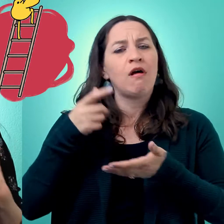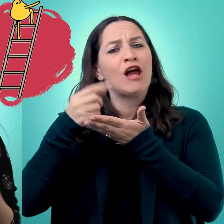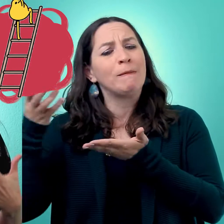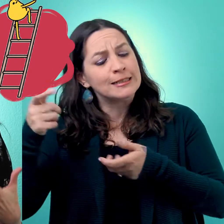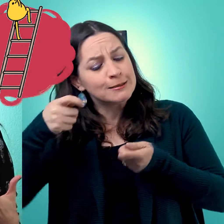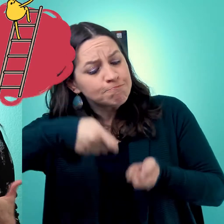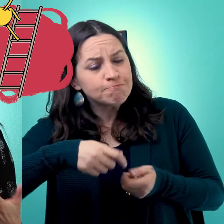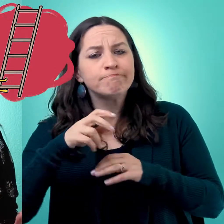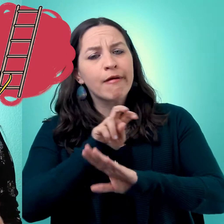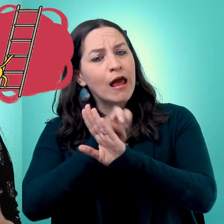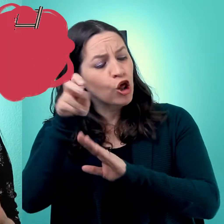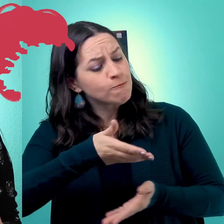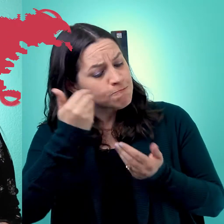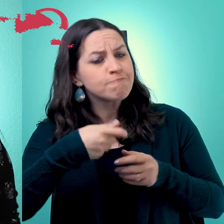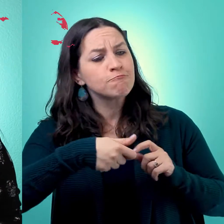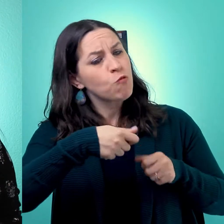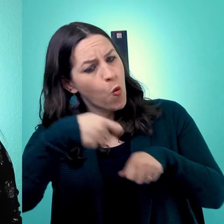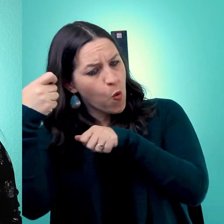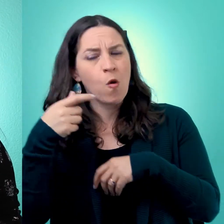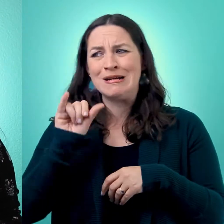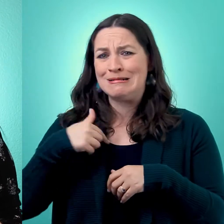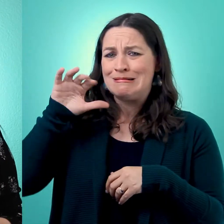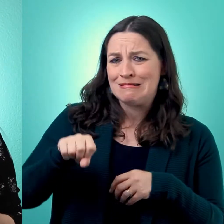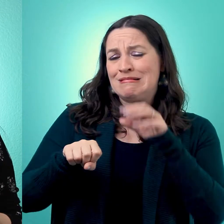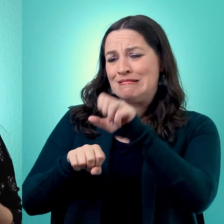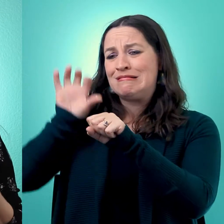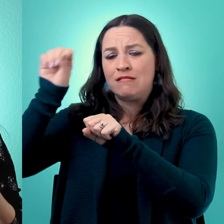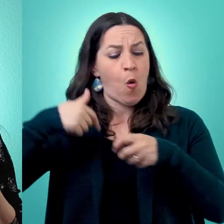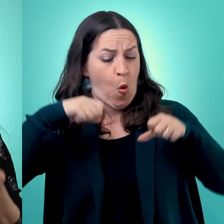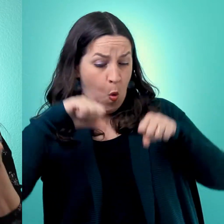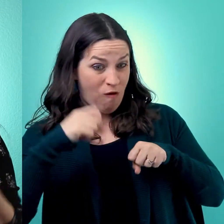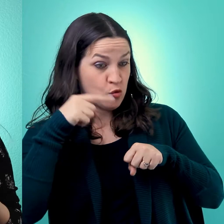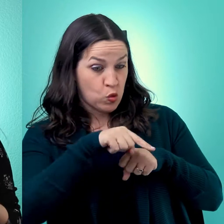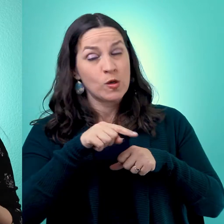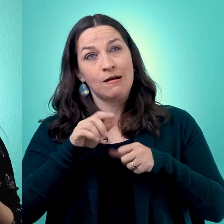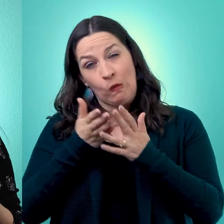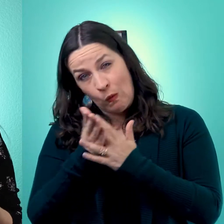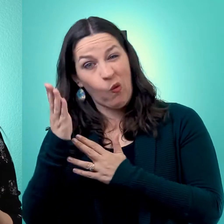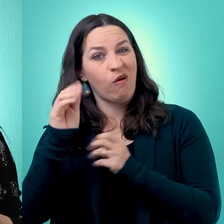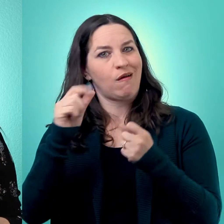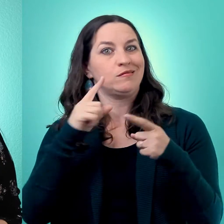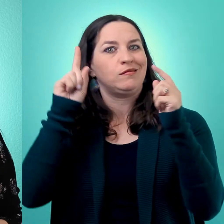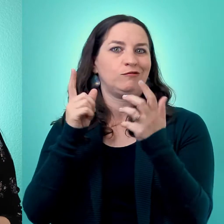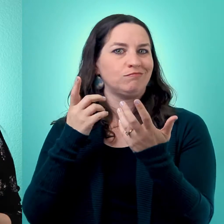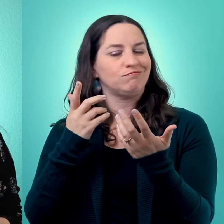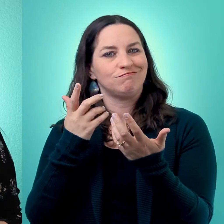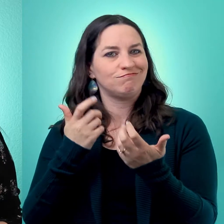whatever is going on, of depression, or despair, or distress. That the therapist is there to hold steady while you do the work of getting out of that